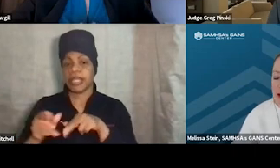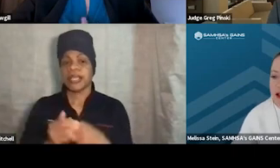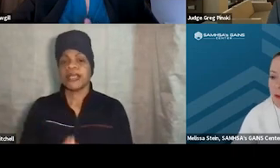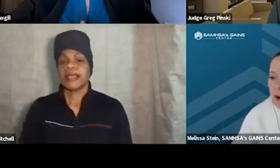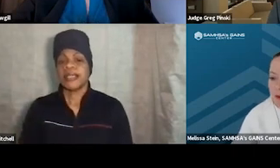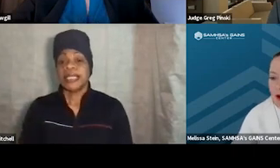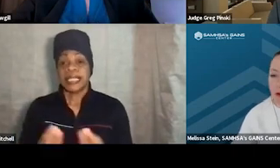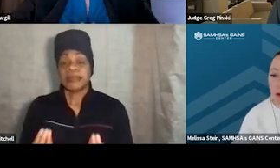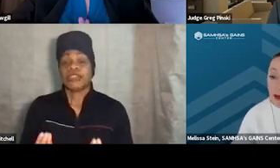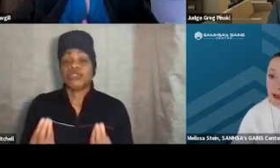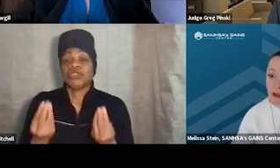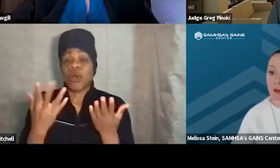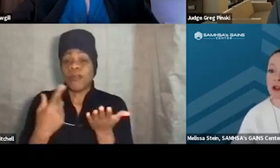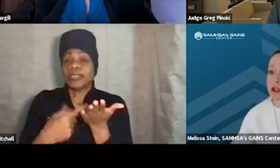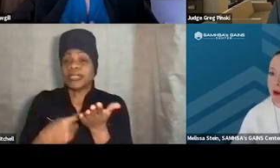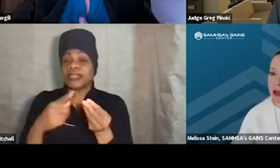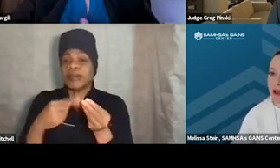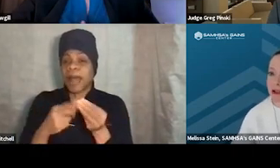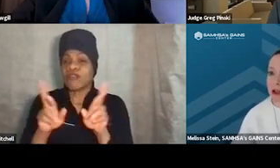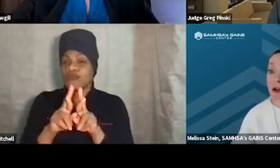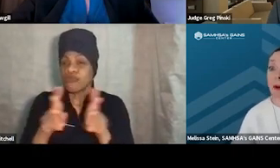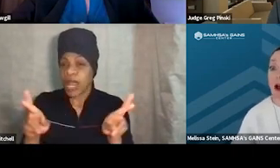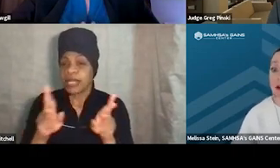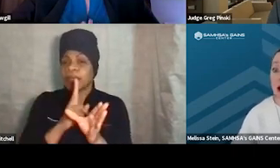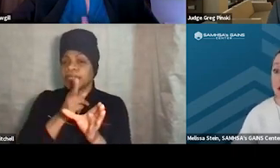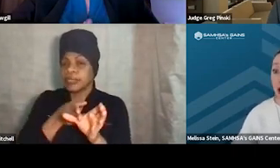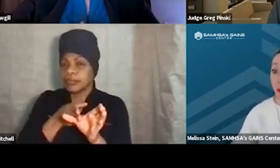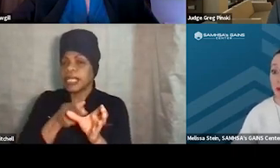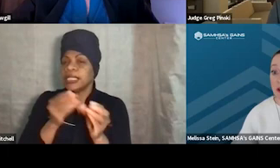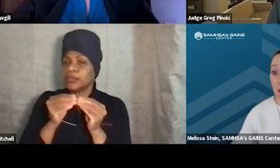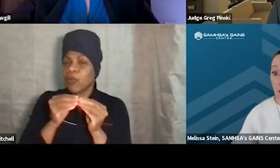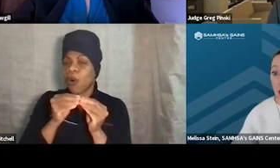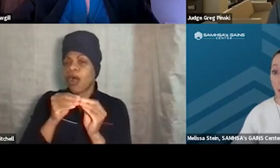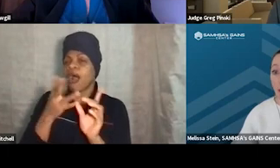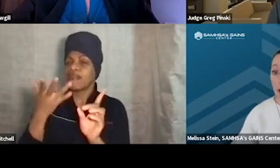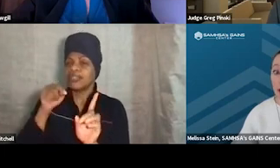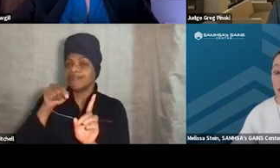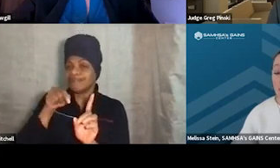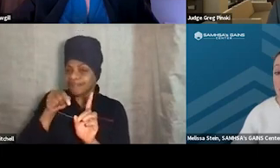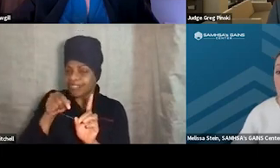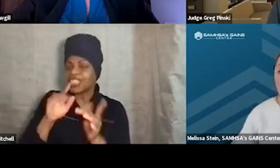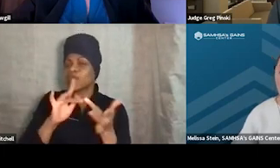that's come up around readiness to participate, and that's a little bit outside the scope of this webinar, but, you know,